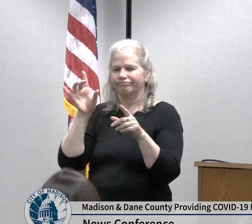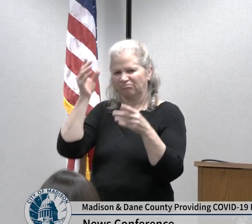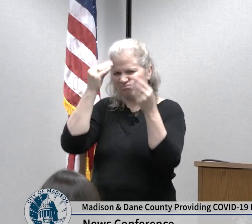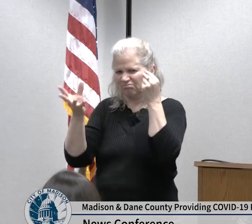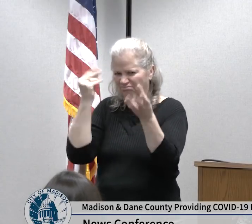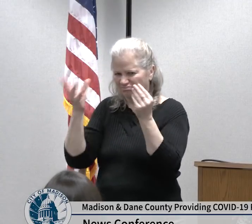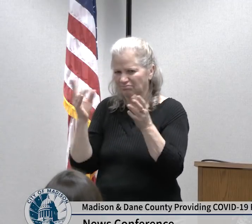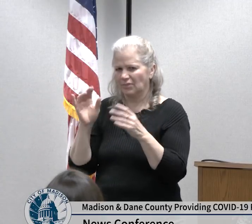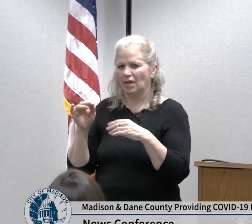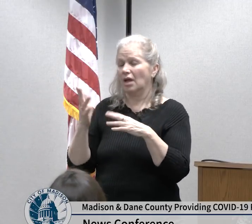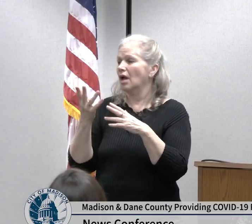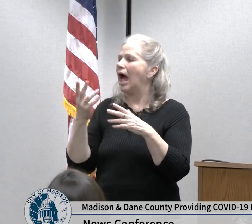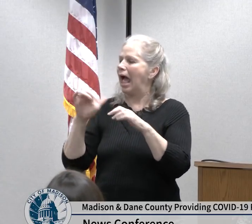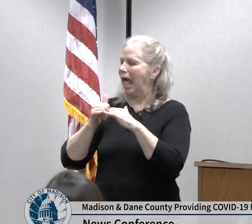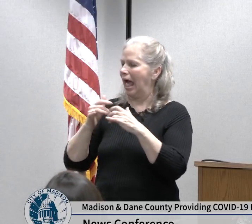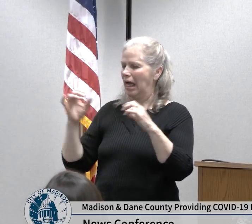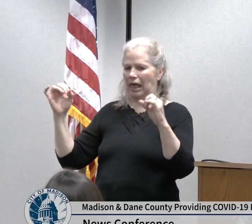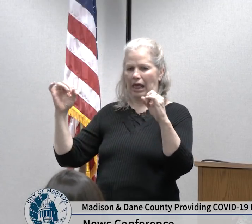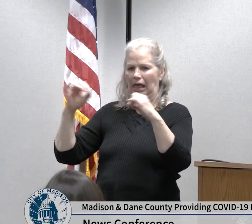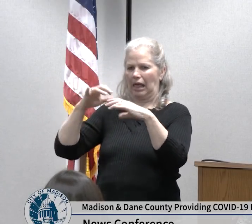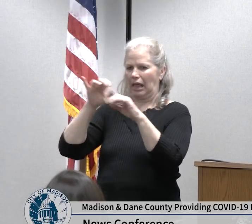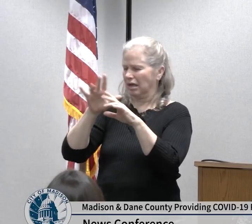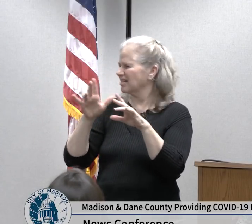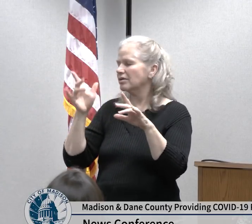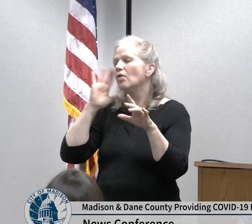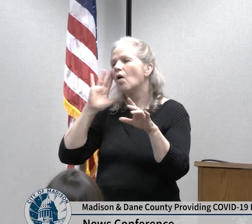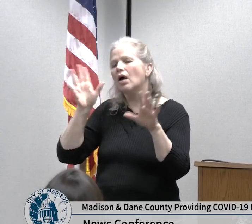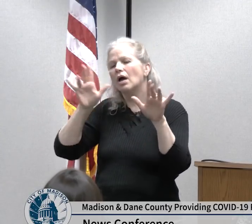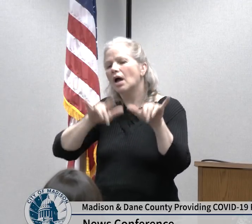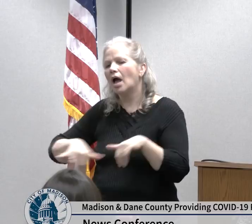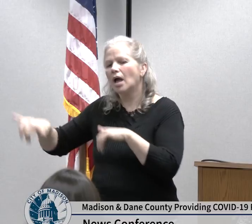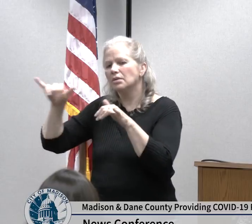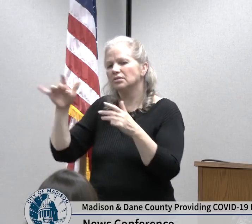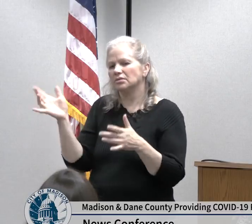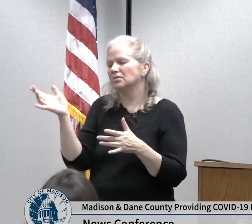common our neighbors in Chicago have announced their first case of community